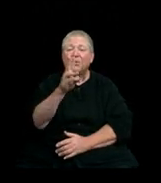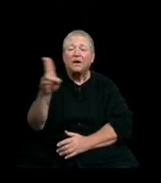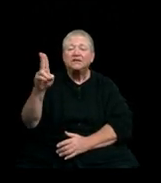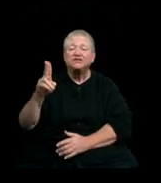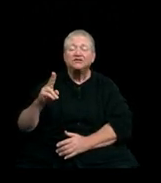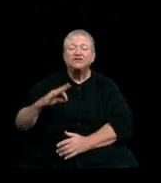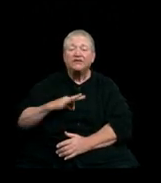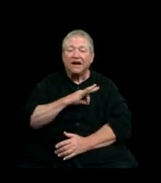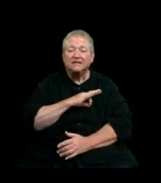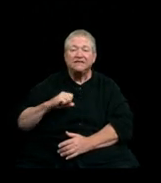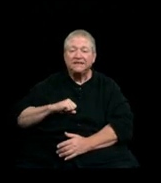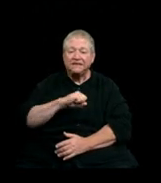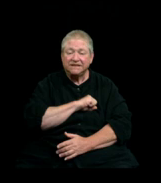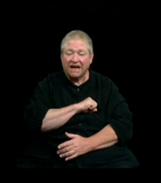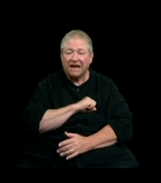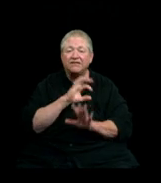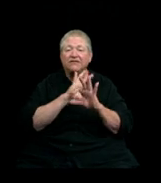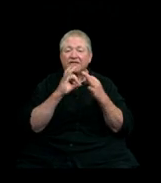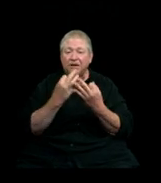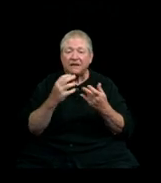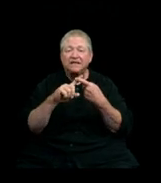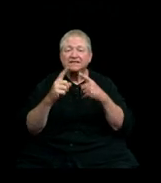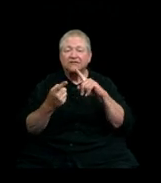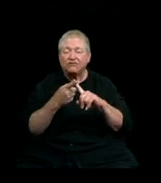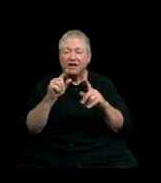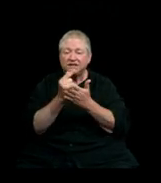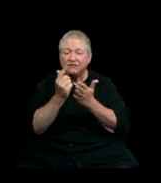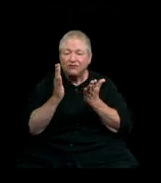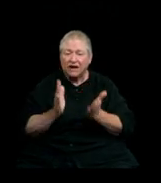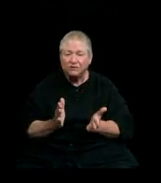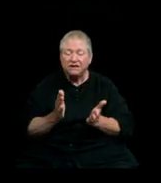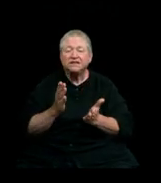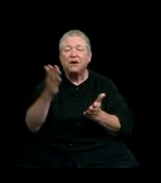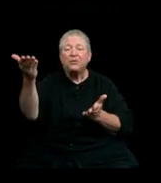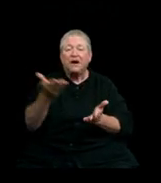families and friends of the graduates, and welcome to another virtual commencement ceremony